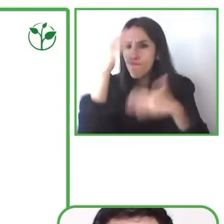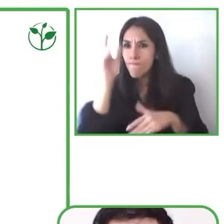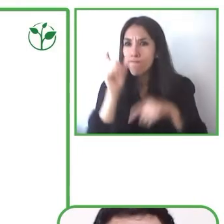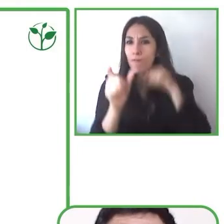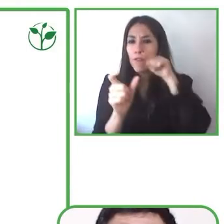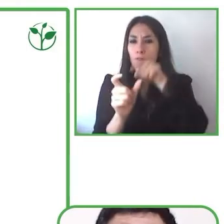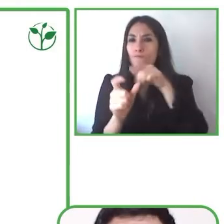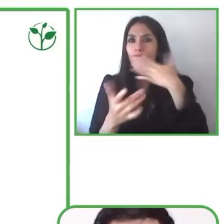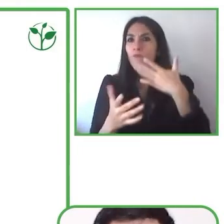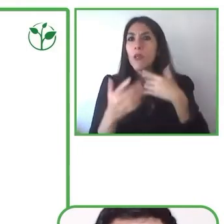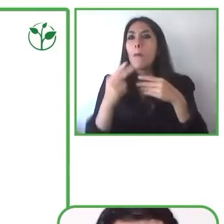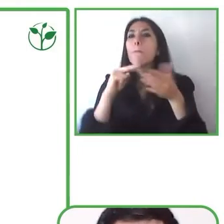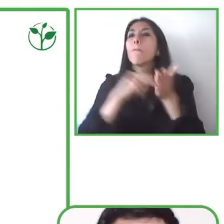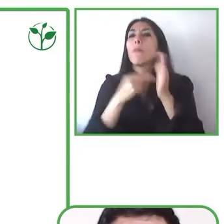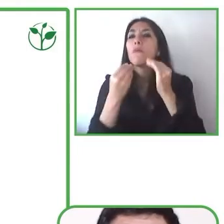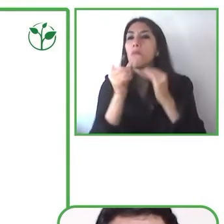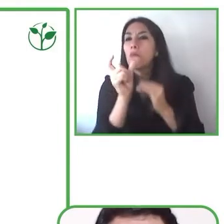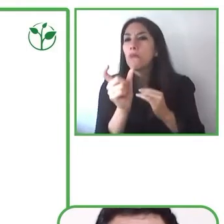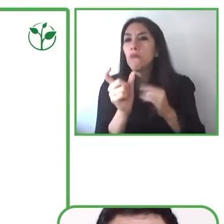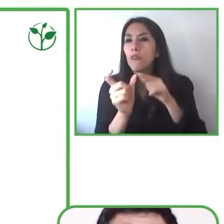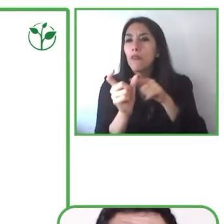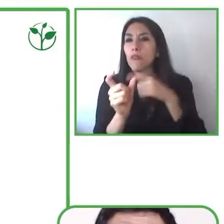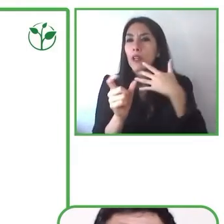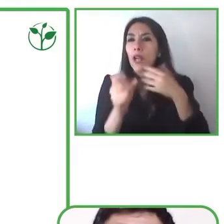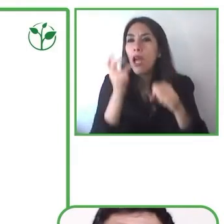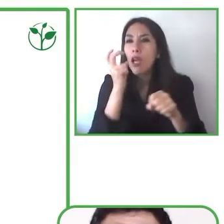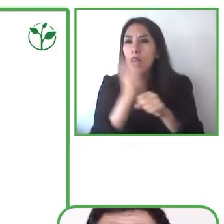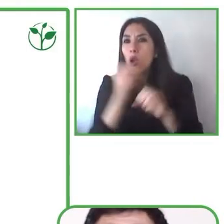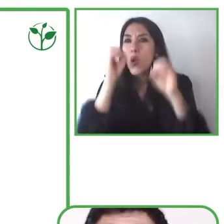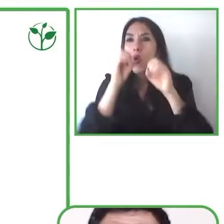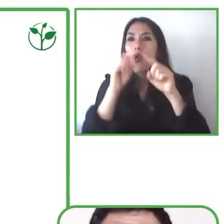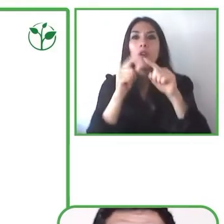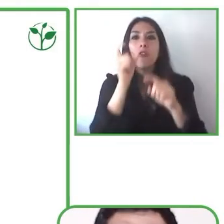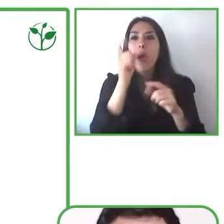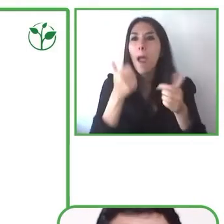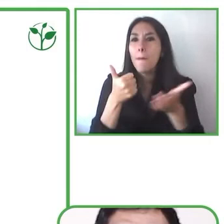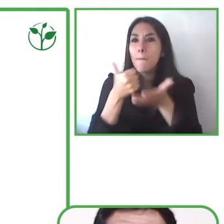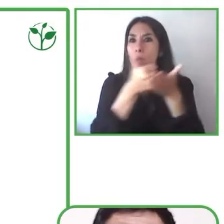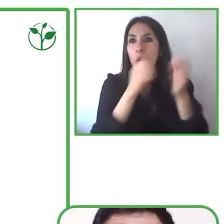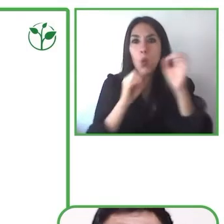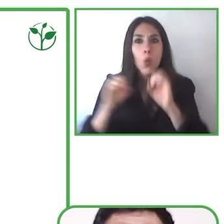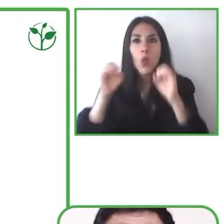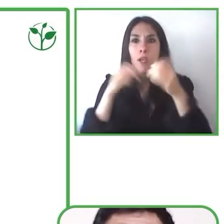do not exist but when we have to read this type of words, we have to use our